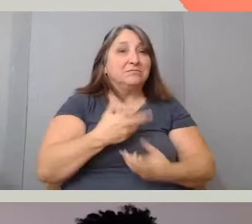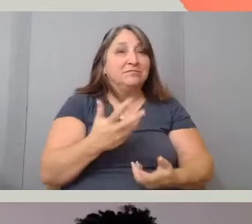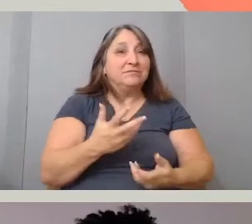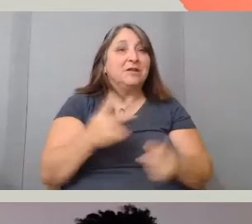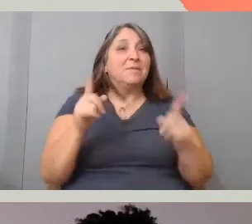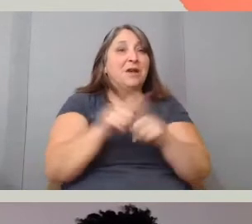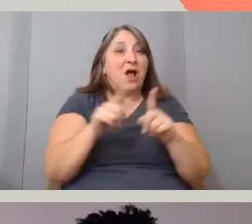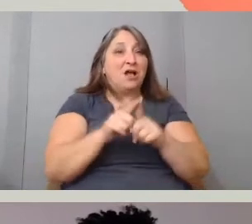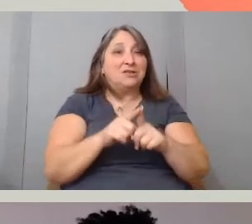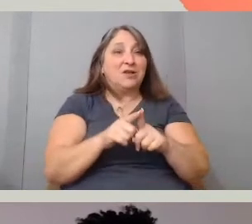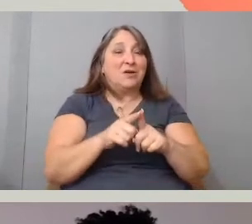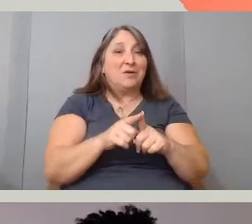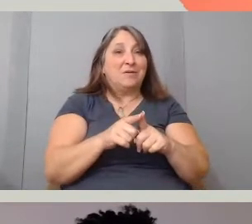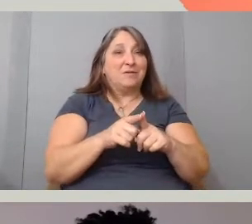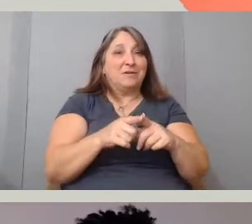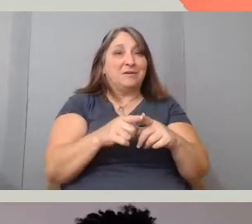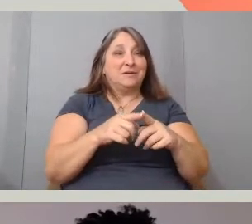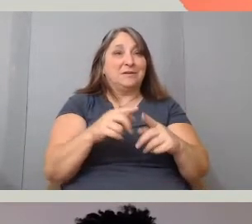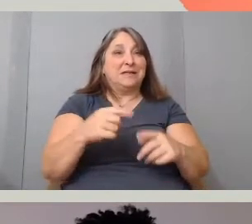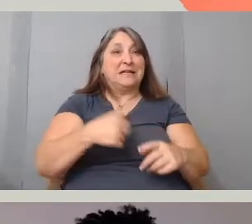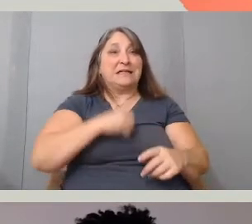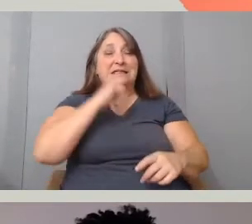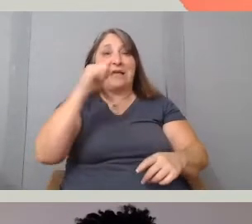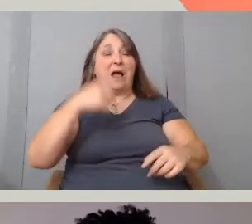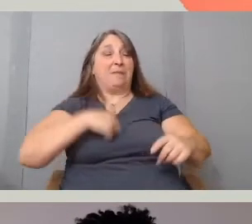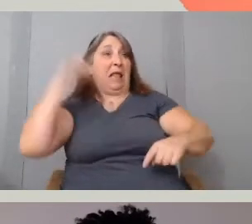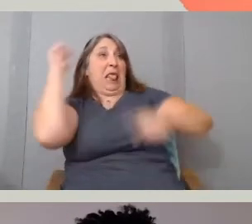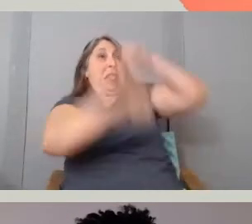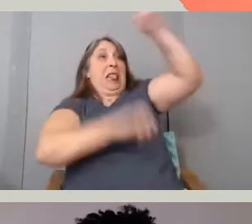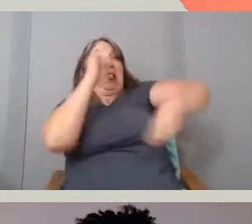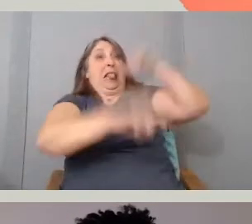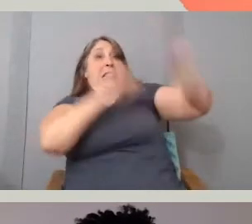So it's not me bombarding you with questions, right?